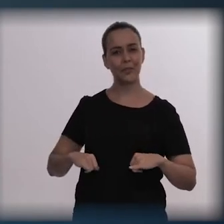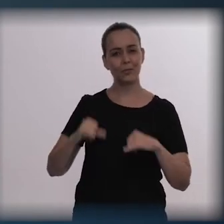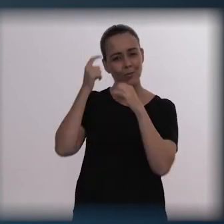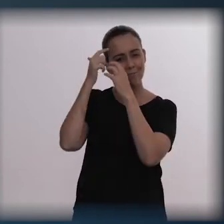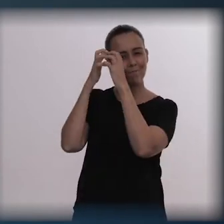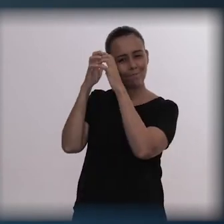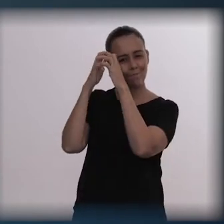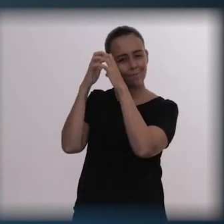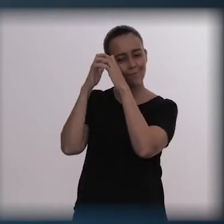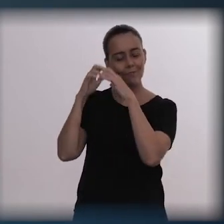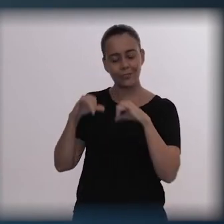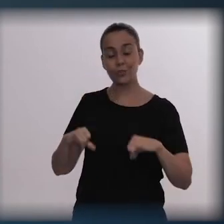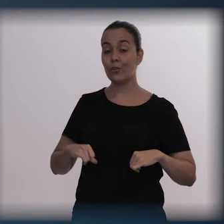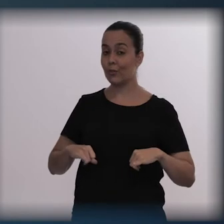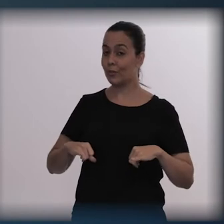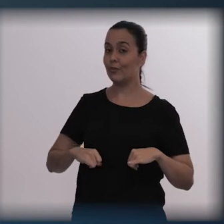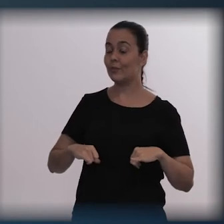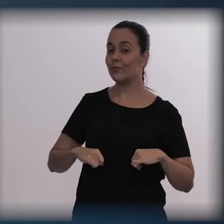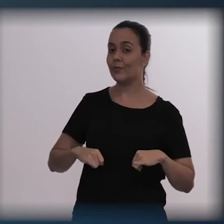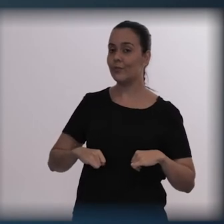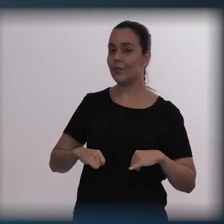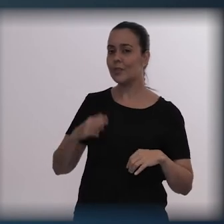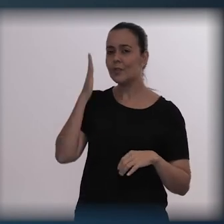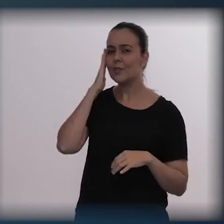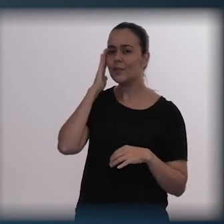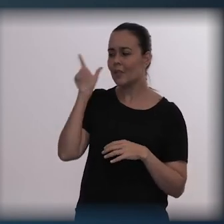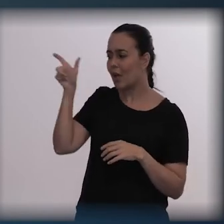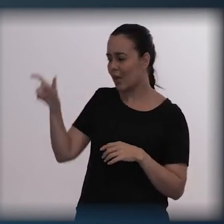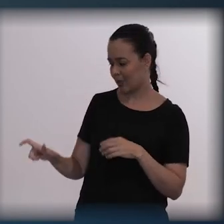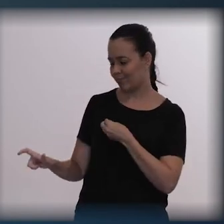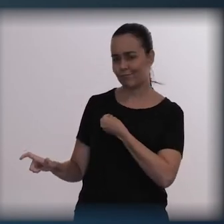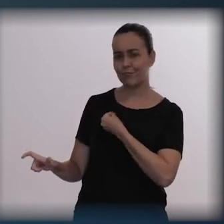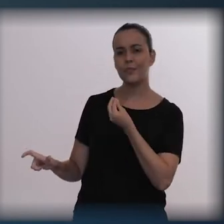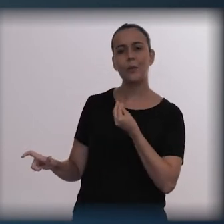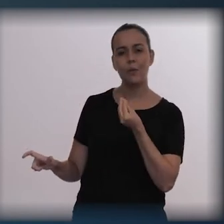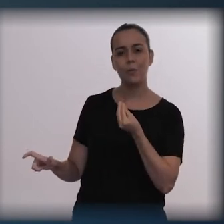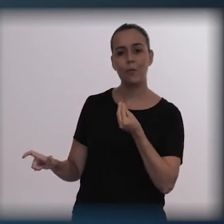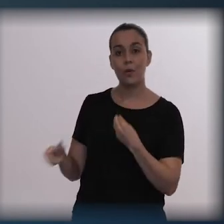this is very clear when she says that they waited for hours and hours